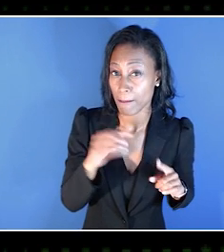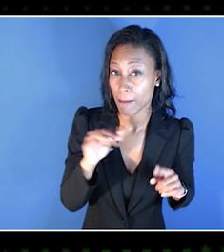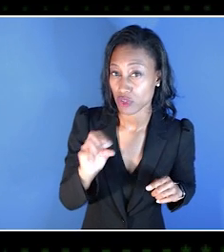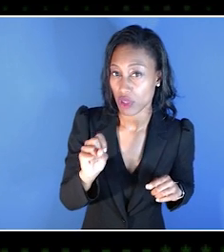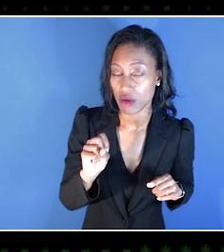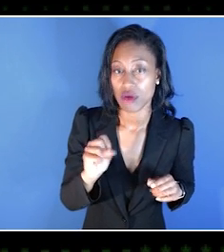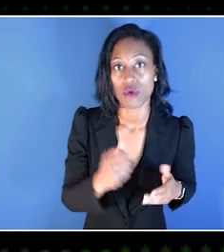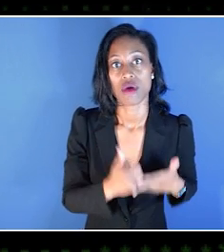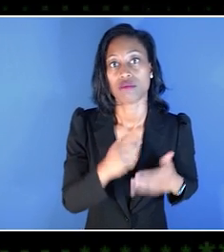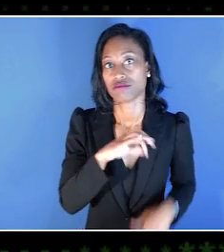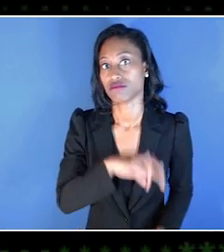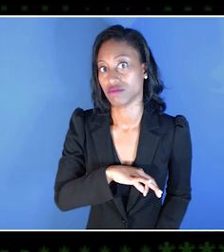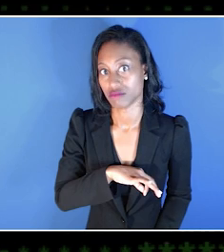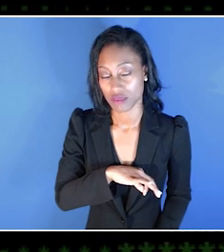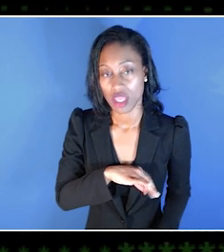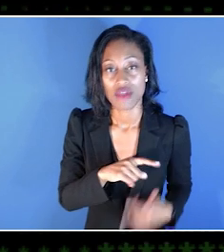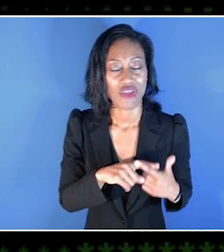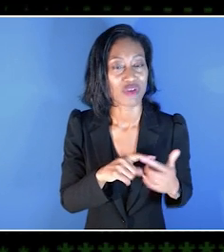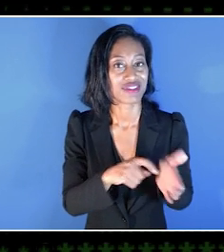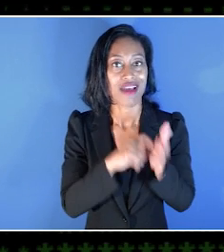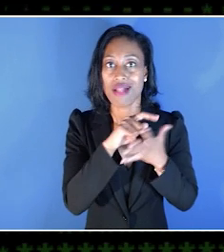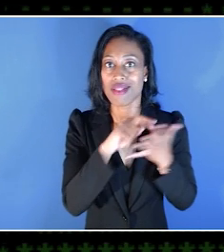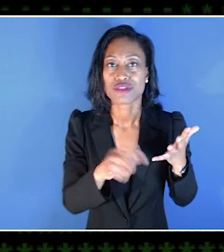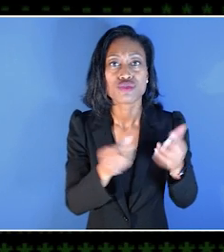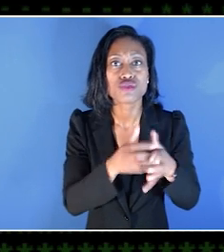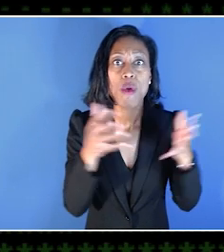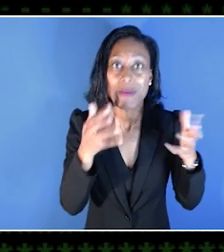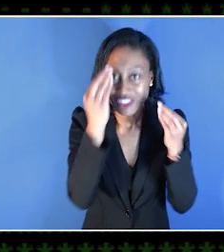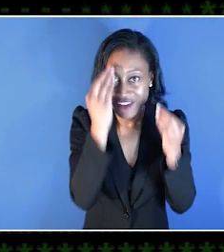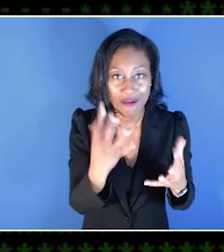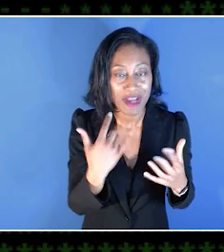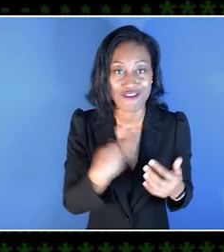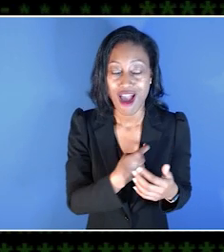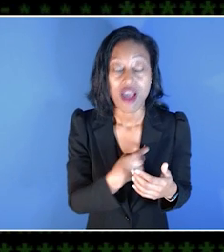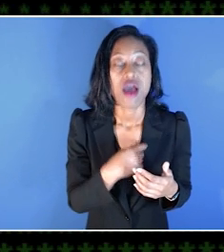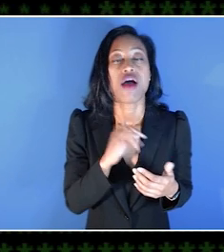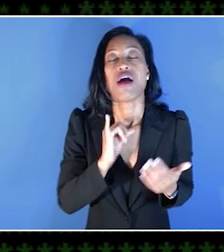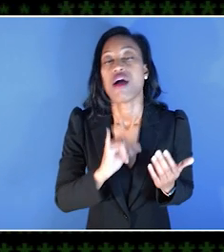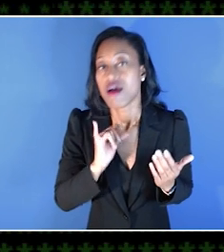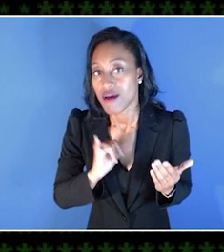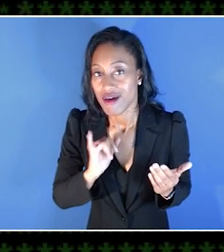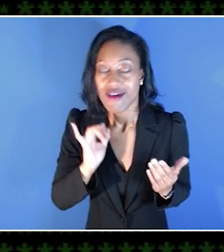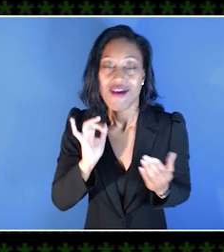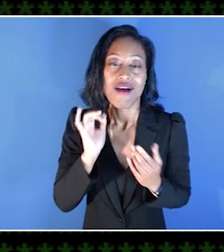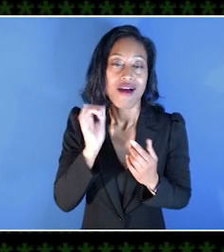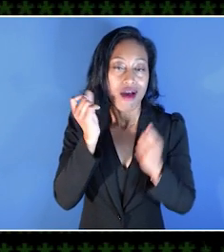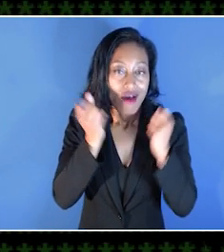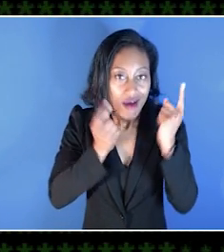because the Guidelines that they put have so much information for us to be able to understand